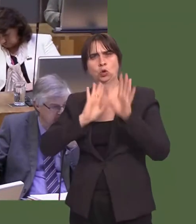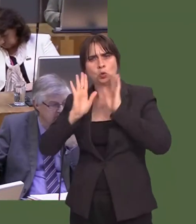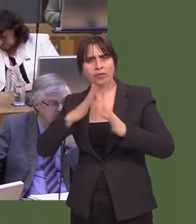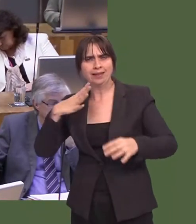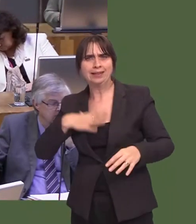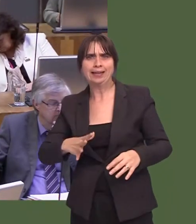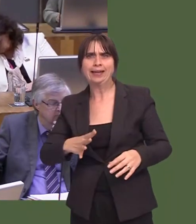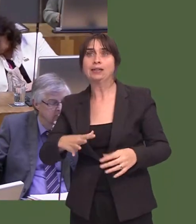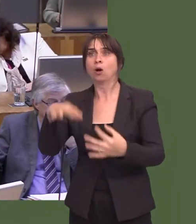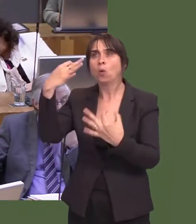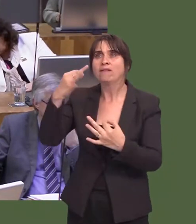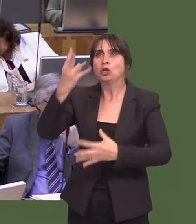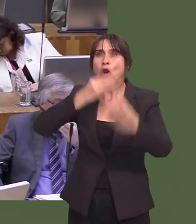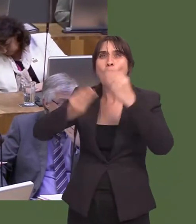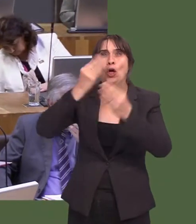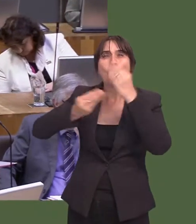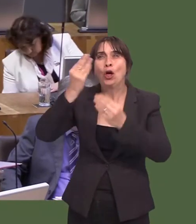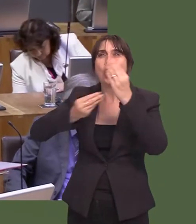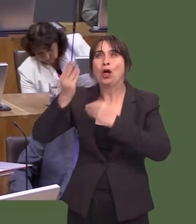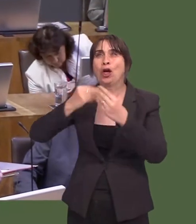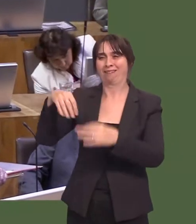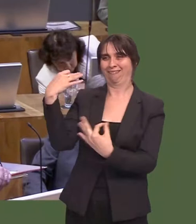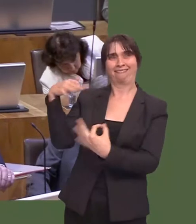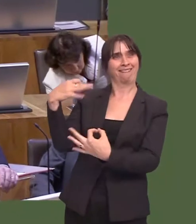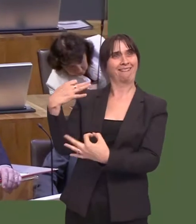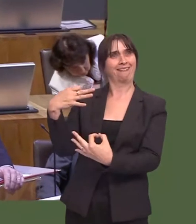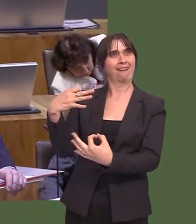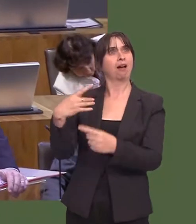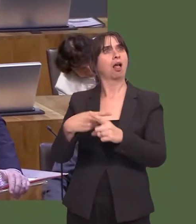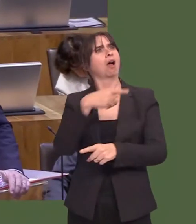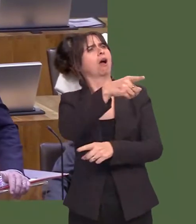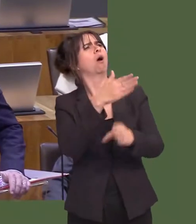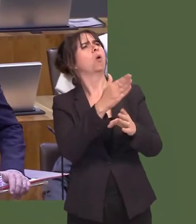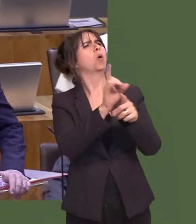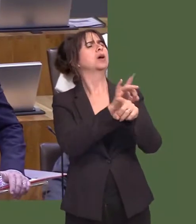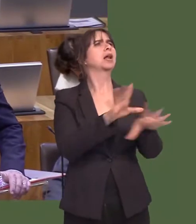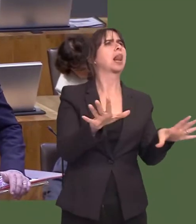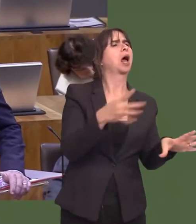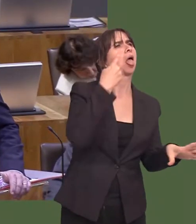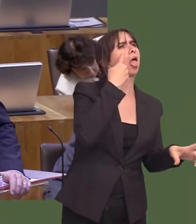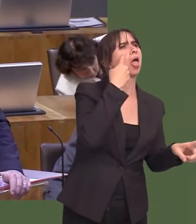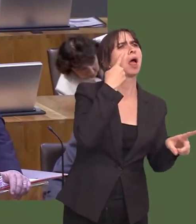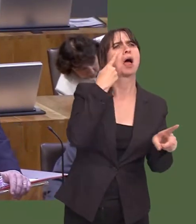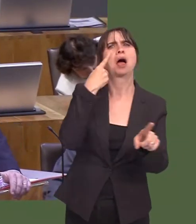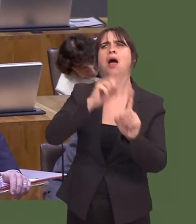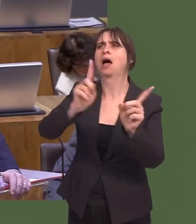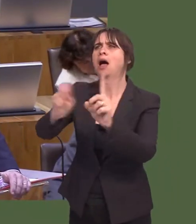but also to understand what the world of work requires and have a broad outlook on life. Thatís what the Welsh baccalaureate is intended to deliver as well.